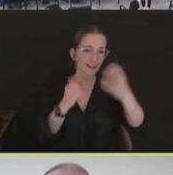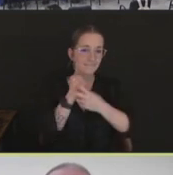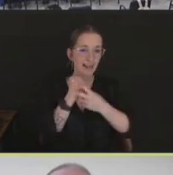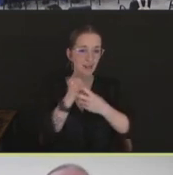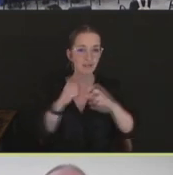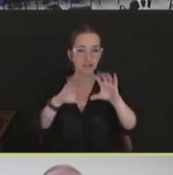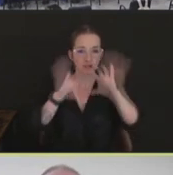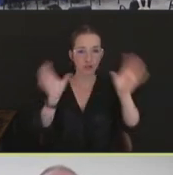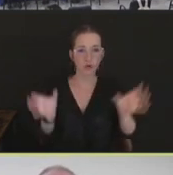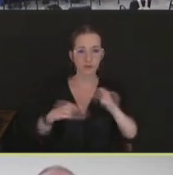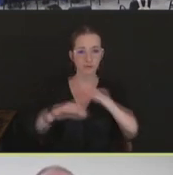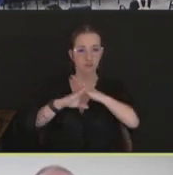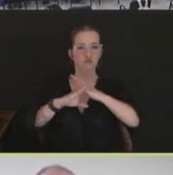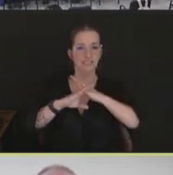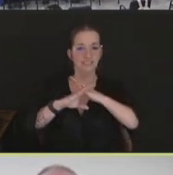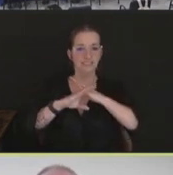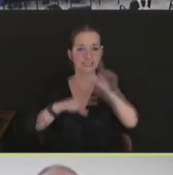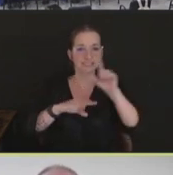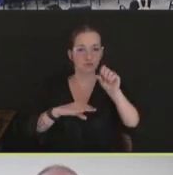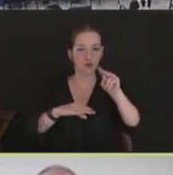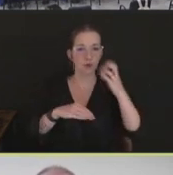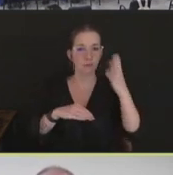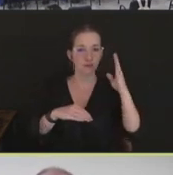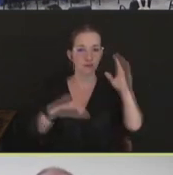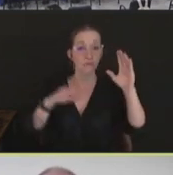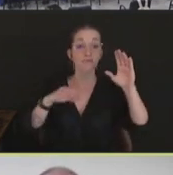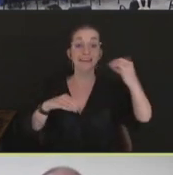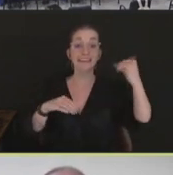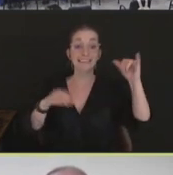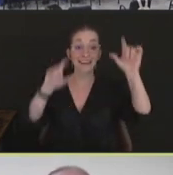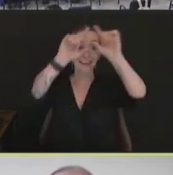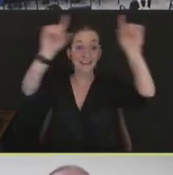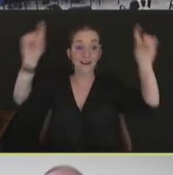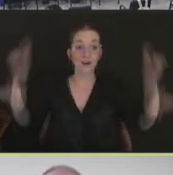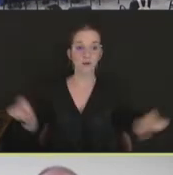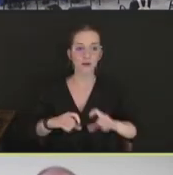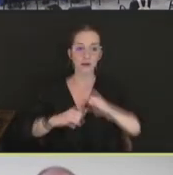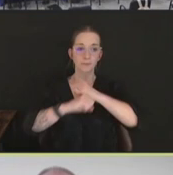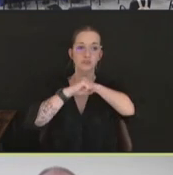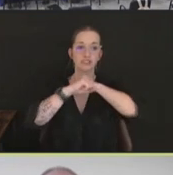And then, in the yellow, we have this protection vaccination zone. Or it can be -- also be thought